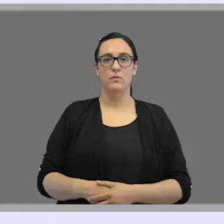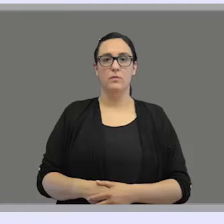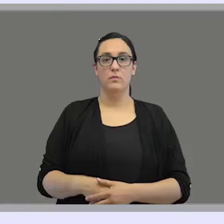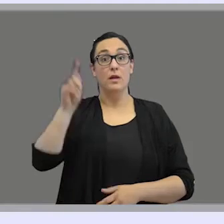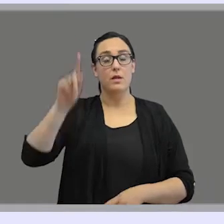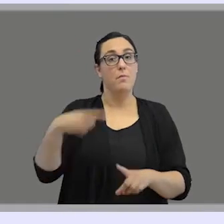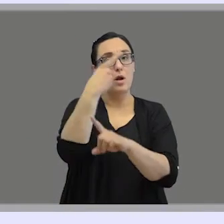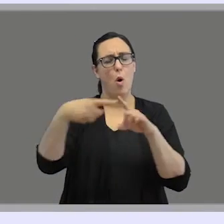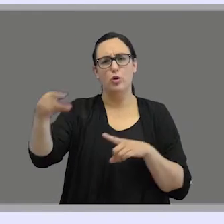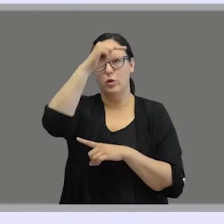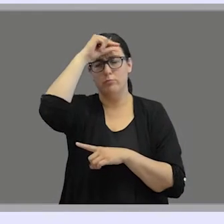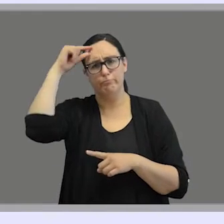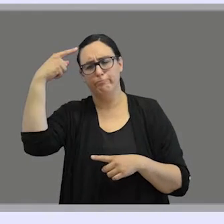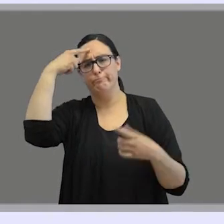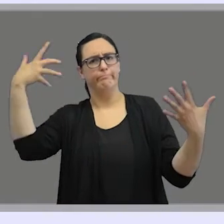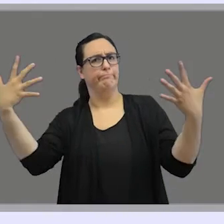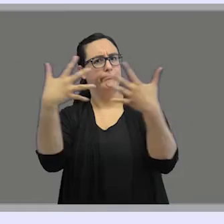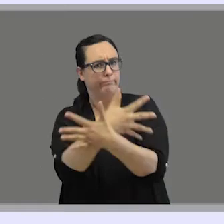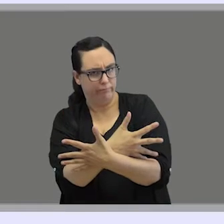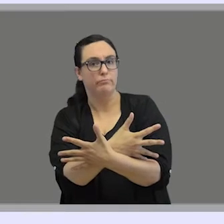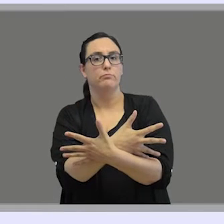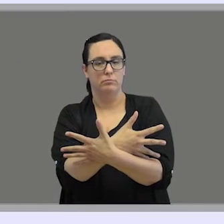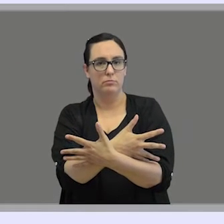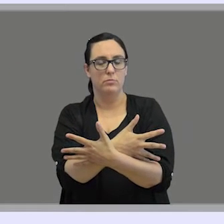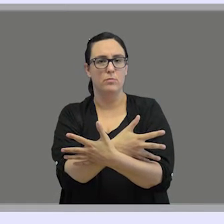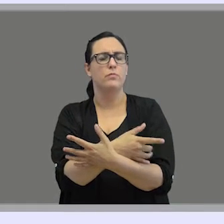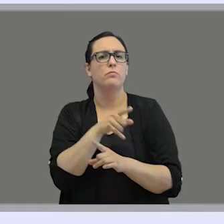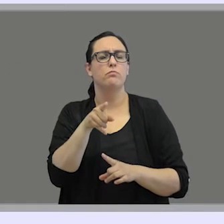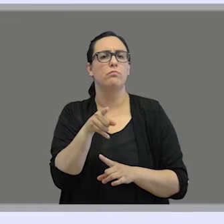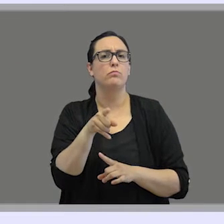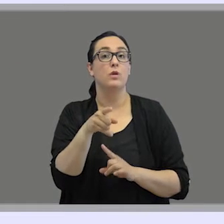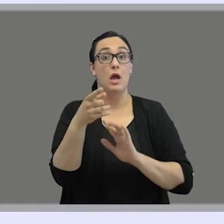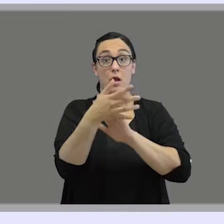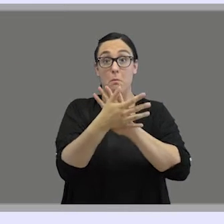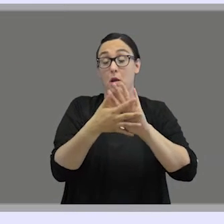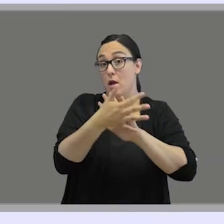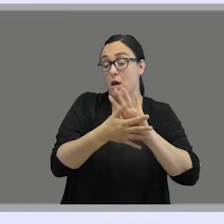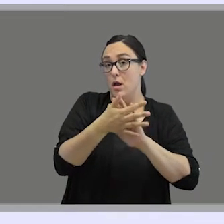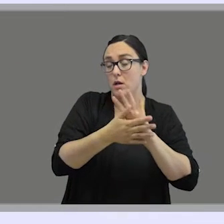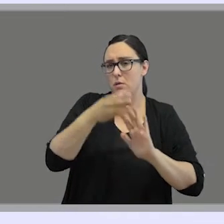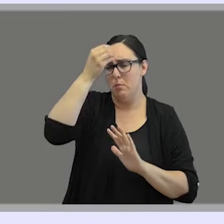Another misunderstanding or misconception is that sign language is sometimes